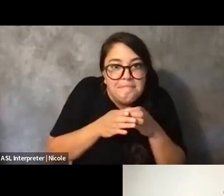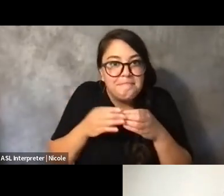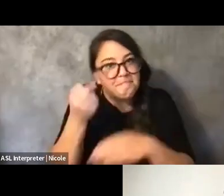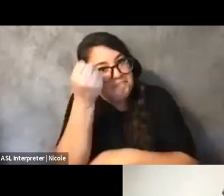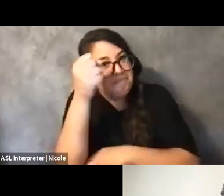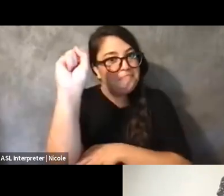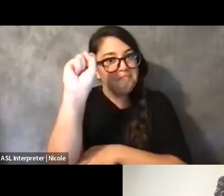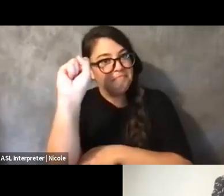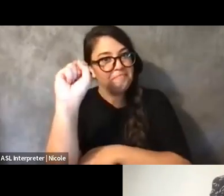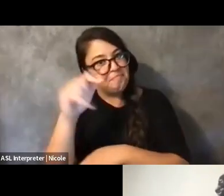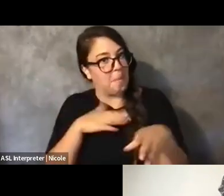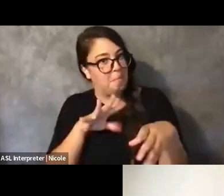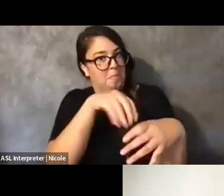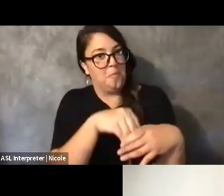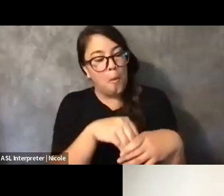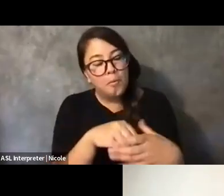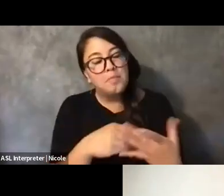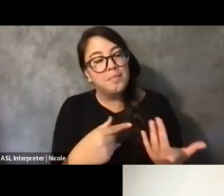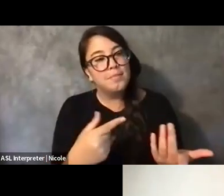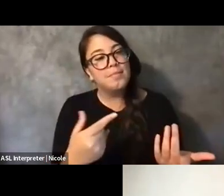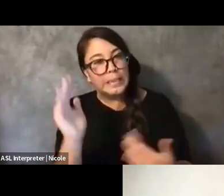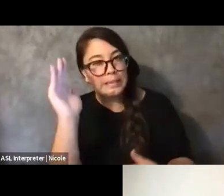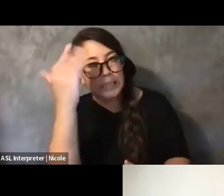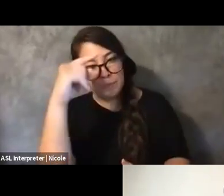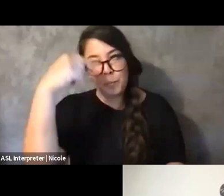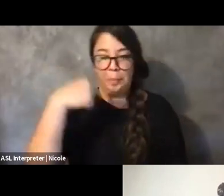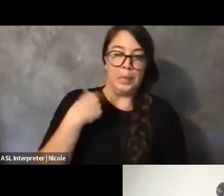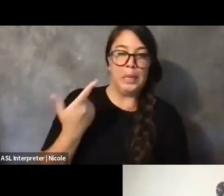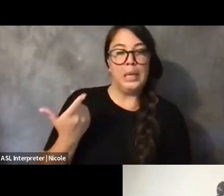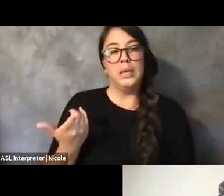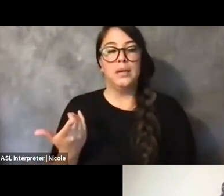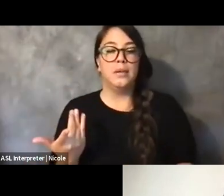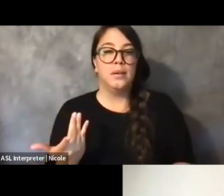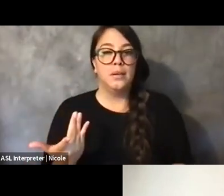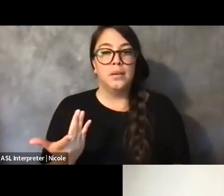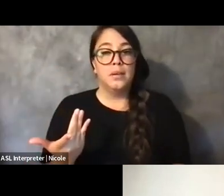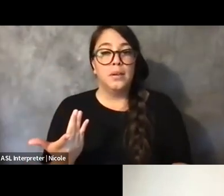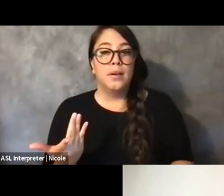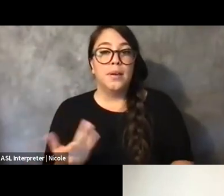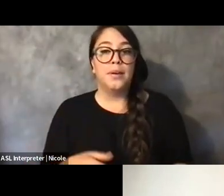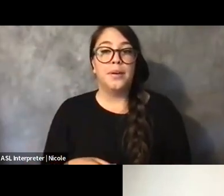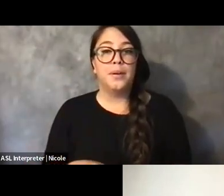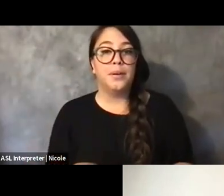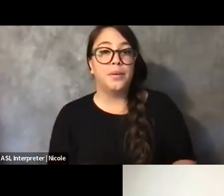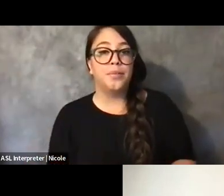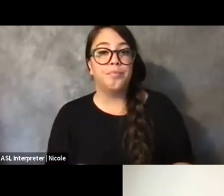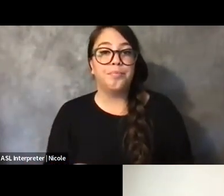exist within, like, I find that we have an infrastructure.